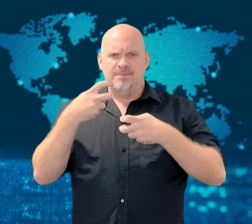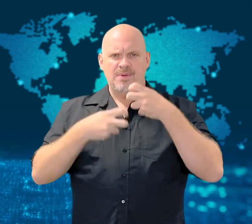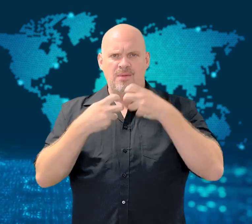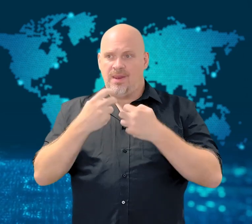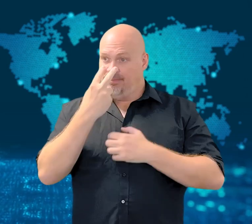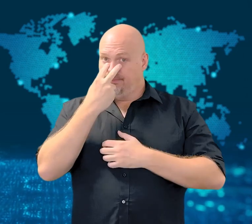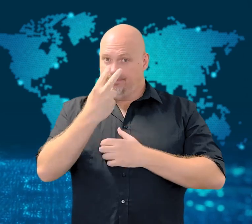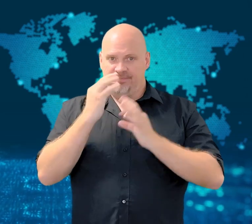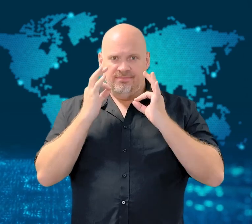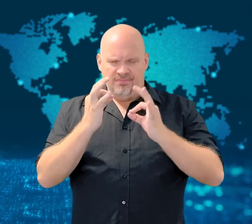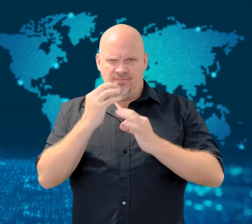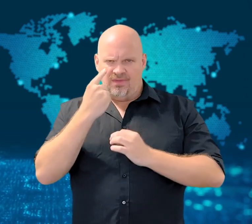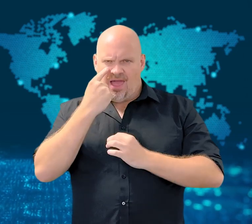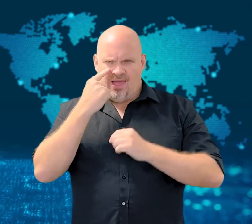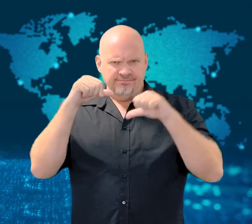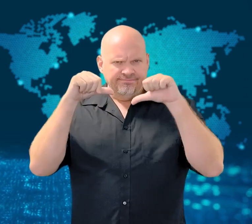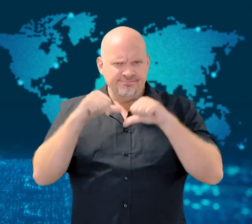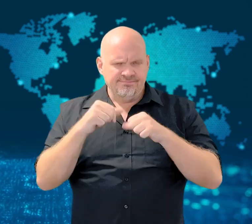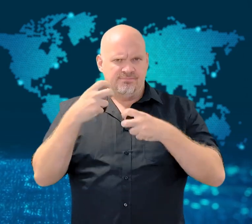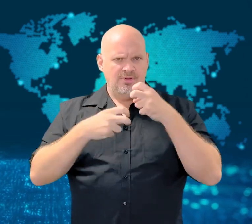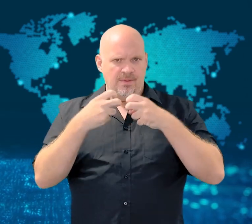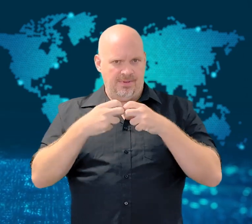released into the air.